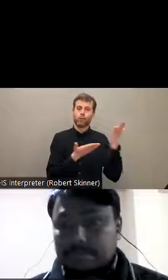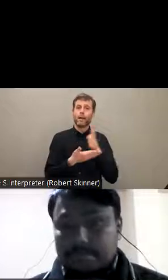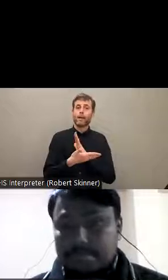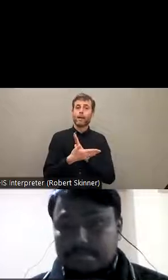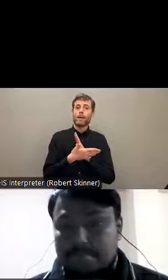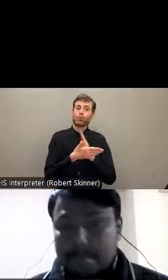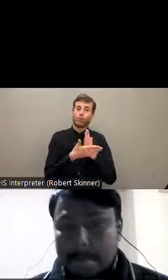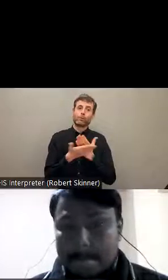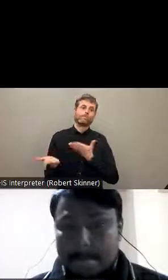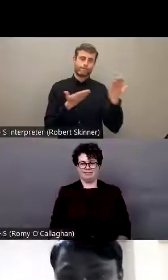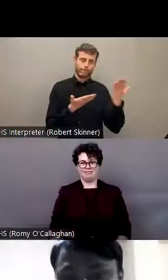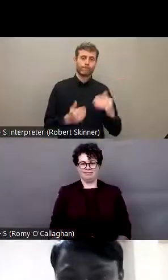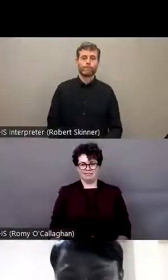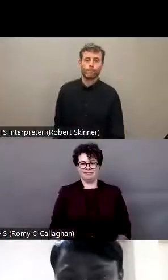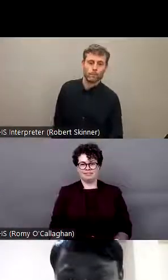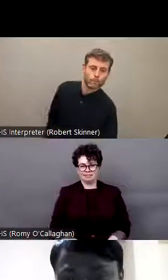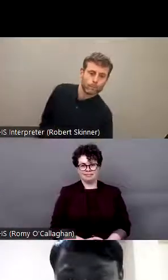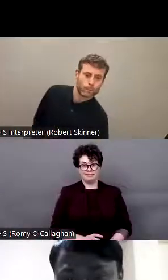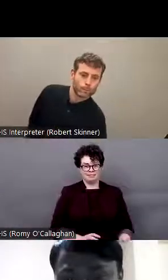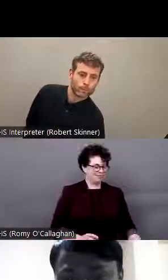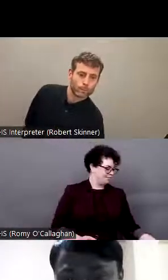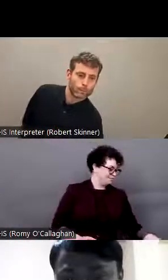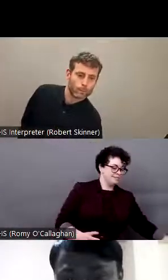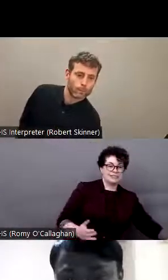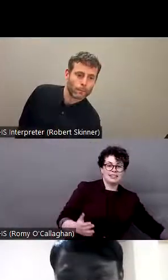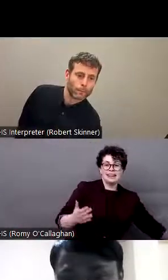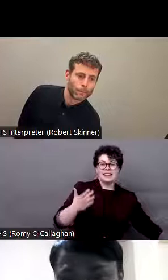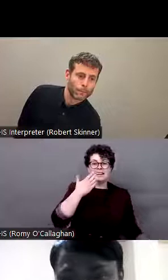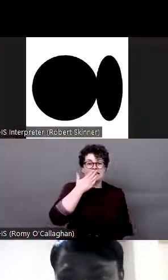you, raze. >> ROSÁRIO GALARZA: Thank you so